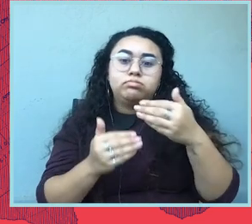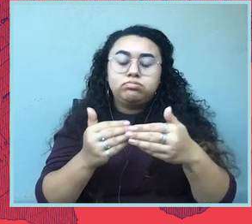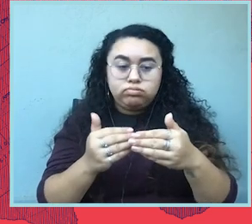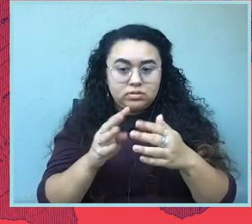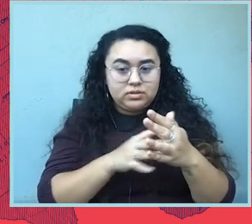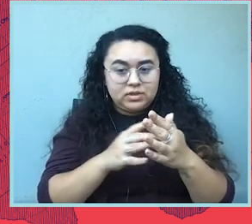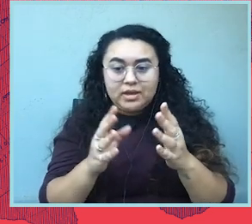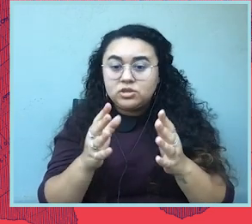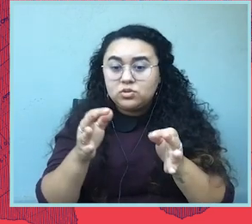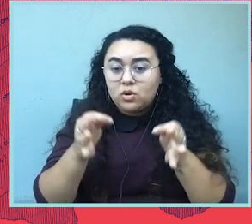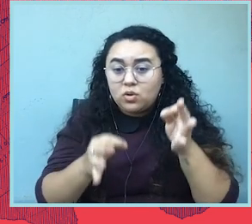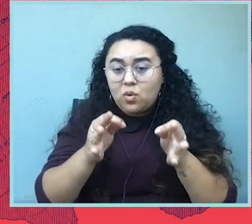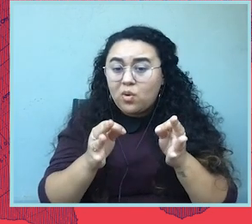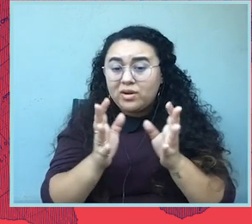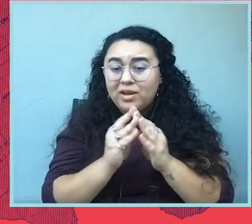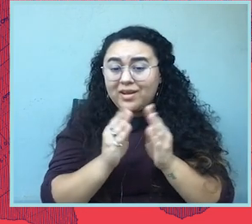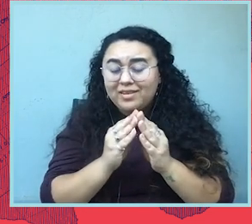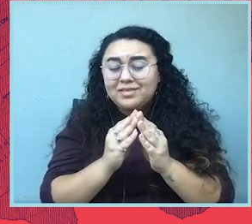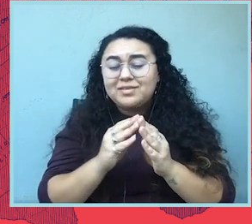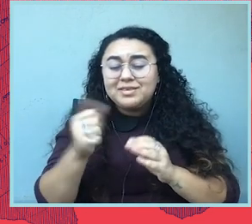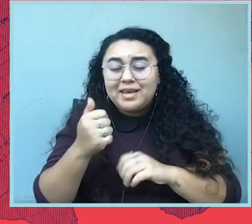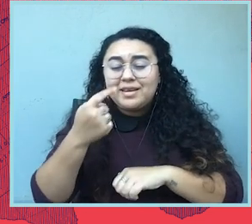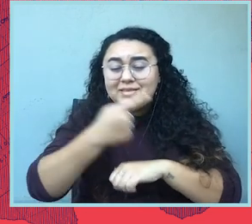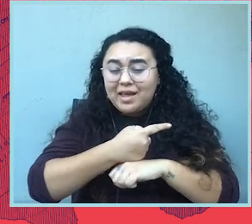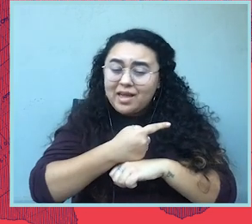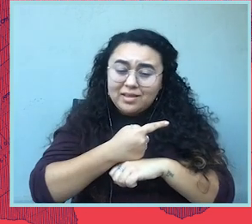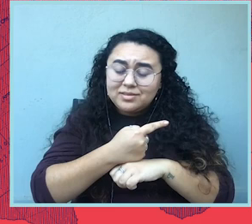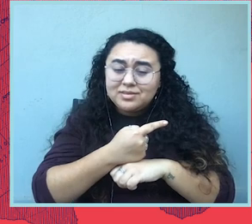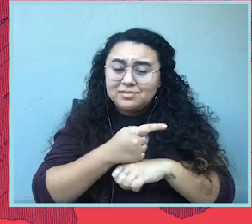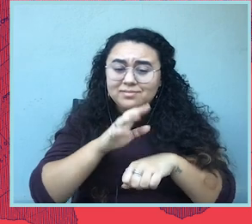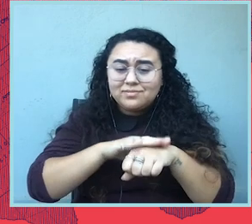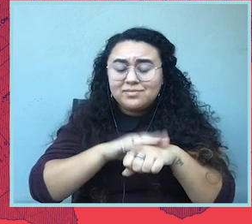So, Brigitte, what has been the impact of SB eight on the ground in Texas?